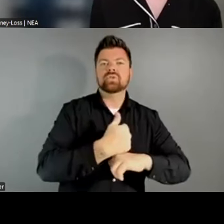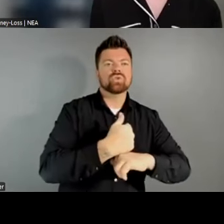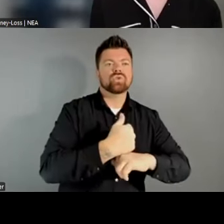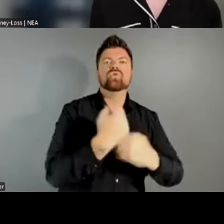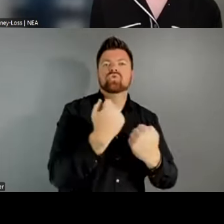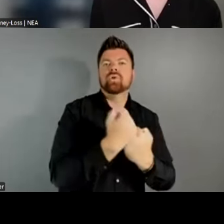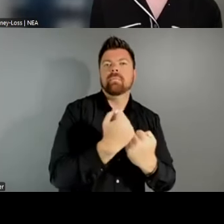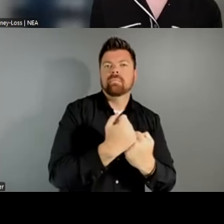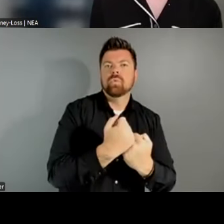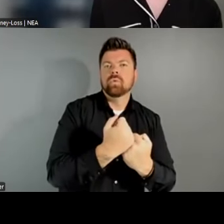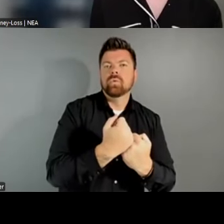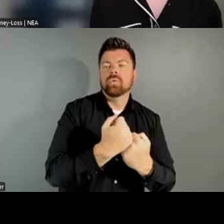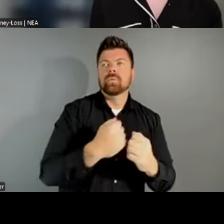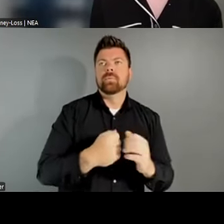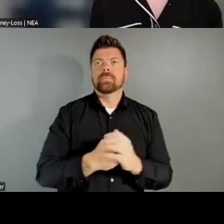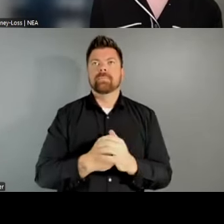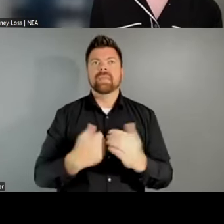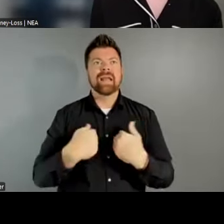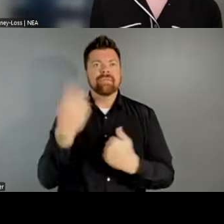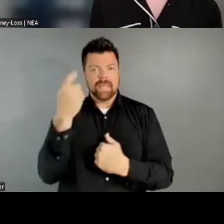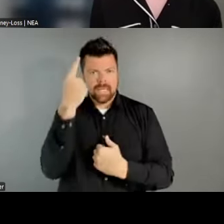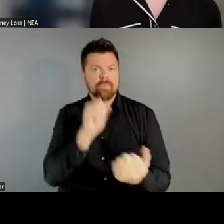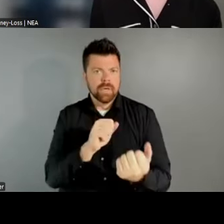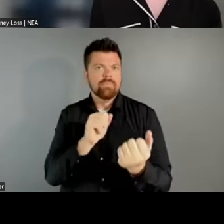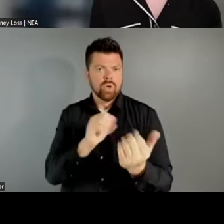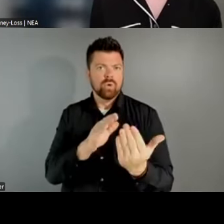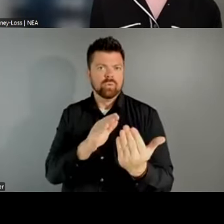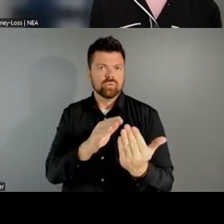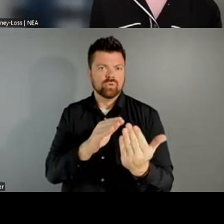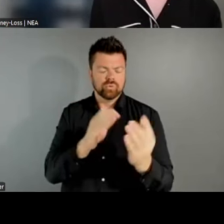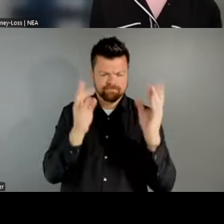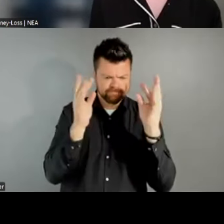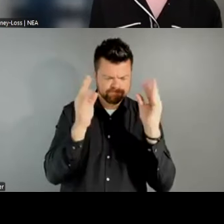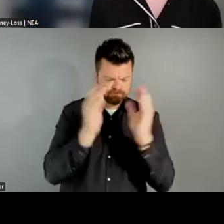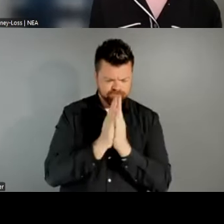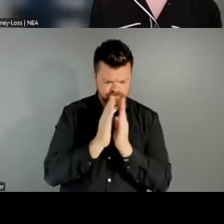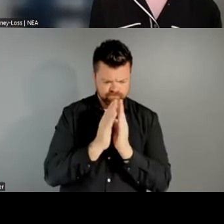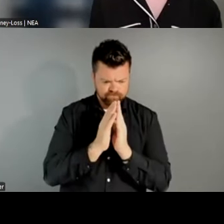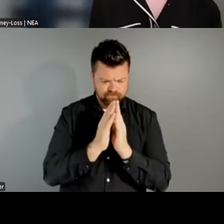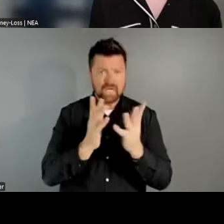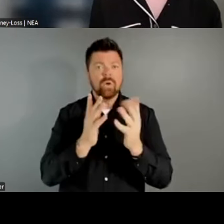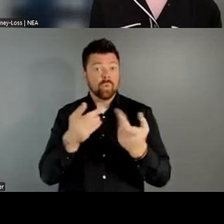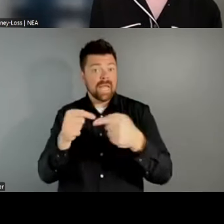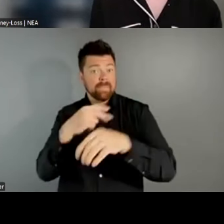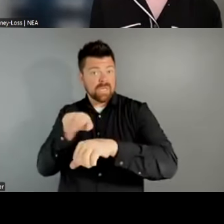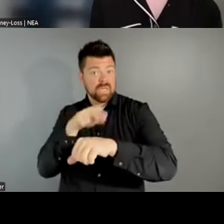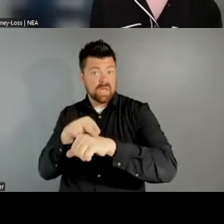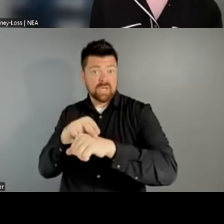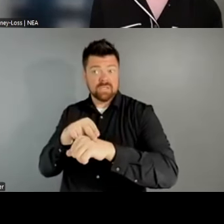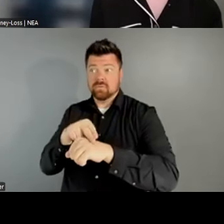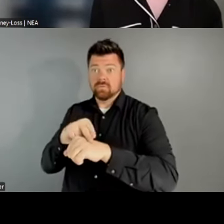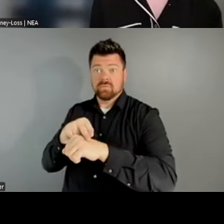have that whole of government approach. Certainly, what is happening at the national level with these